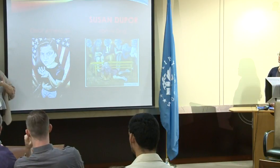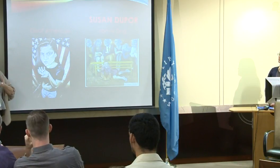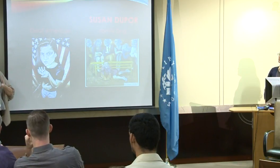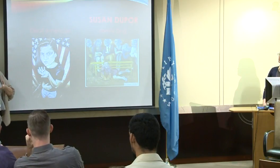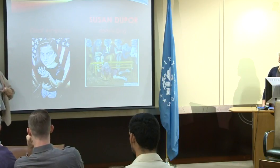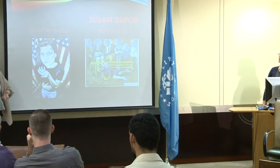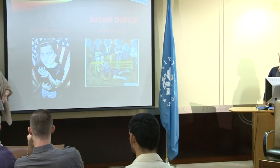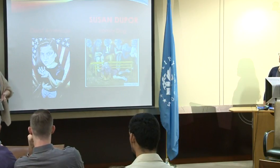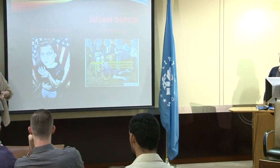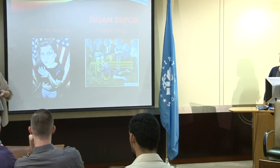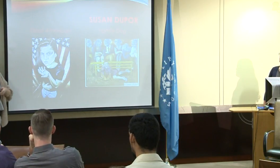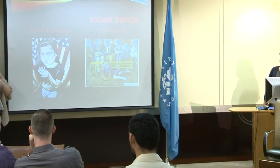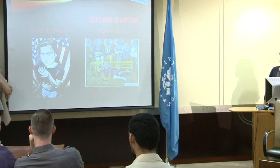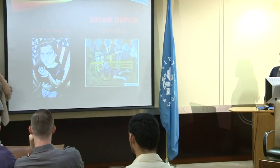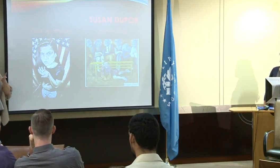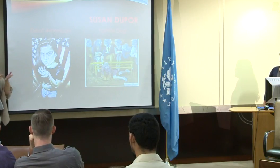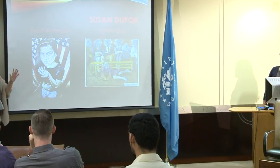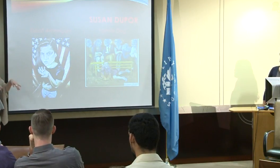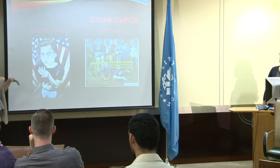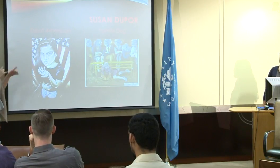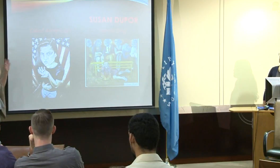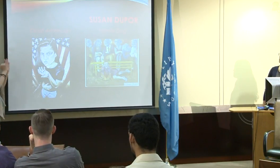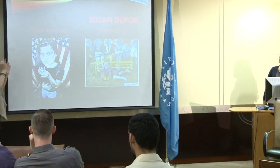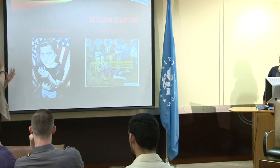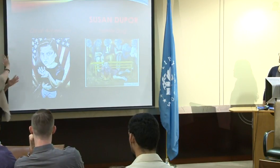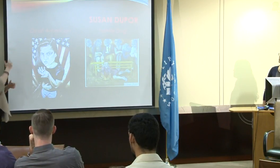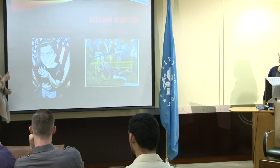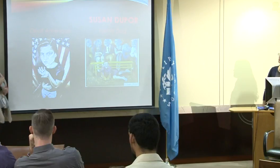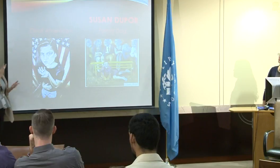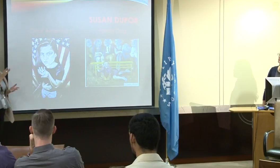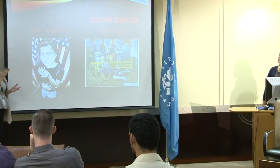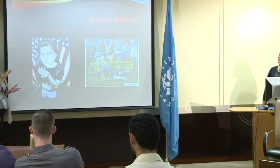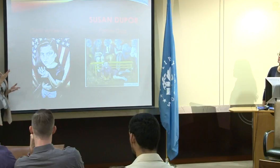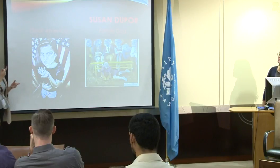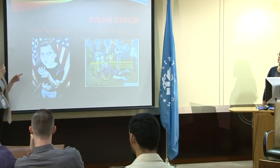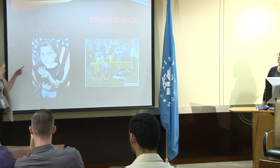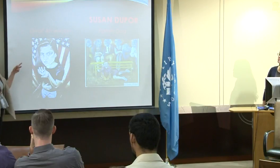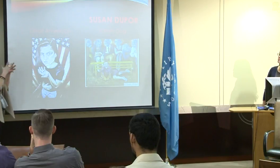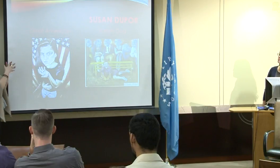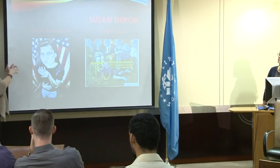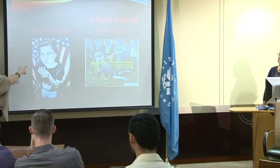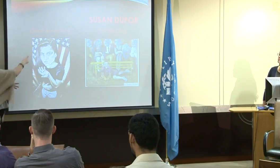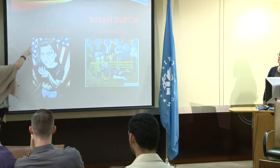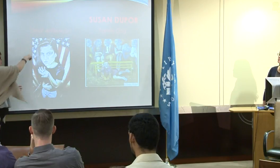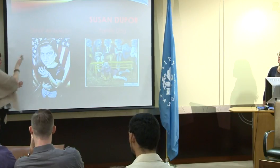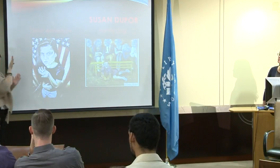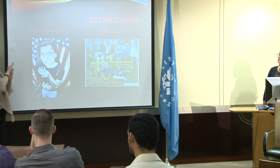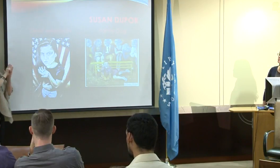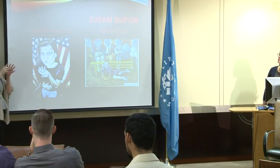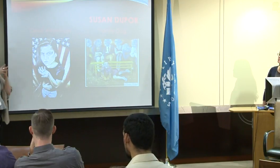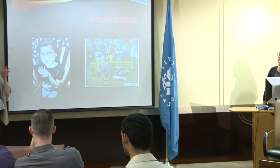And as a teacher, she thinks and incorporates the experiences of children in her artwork.